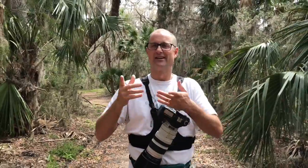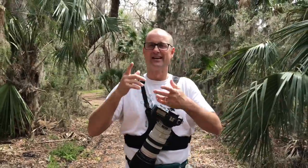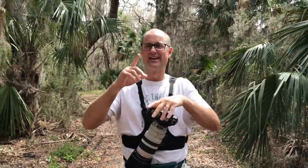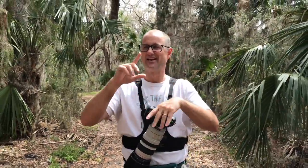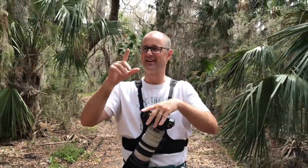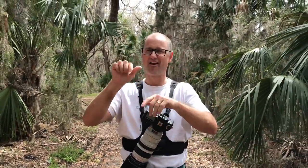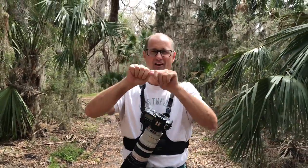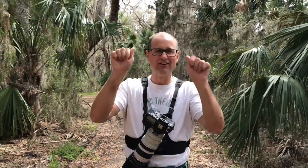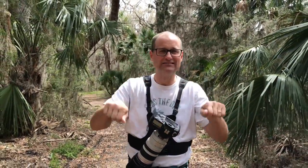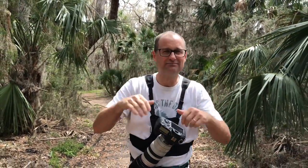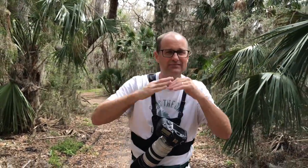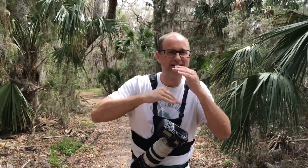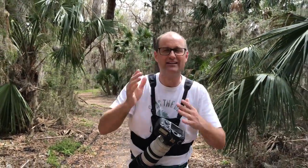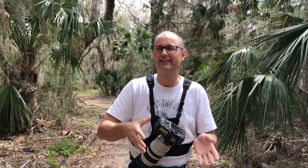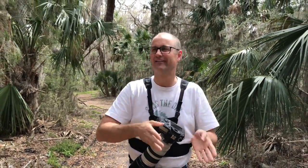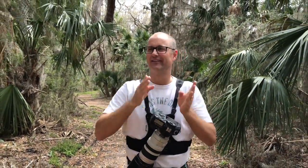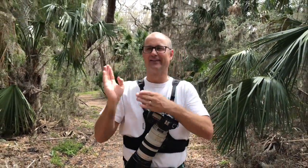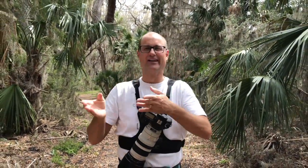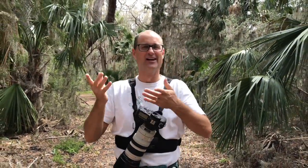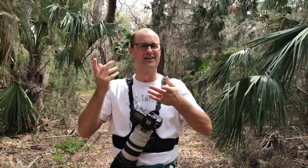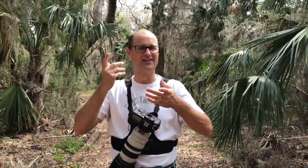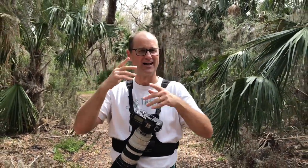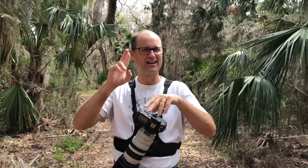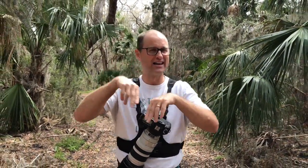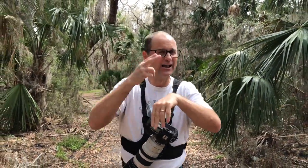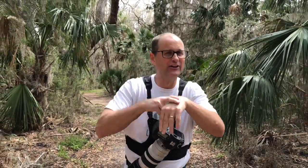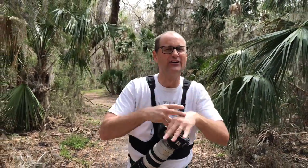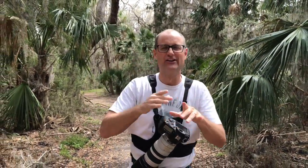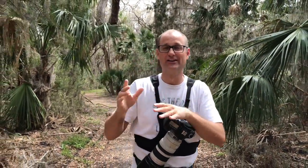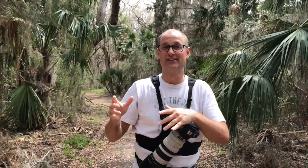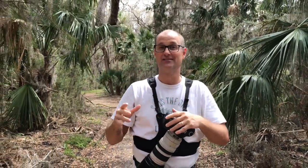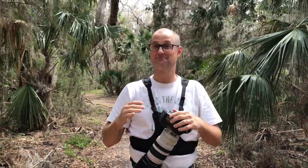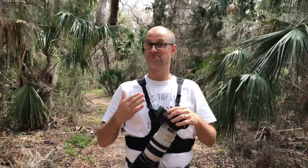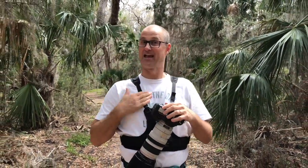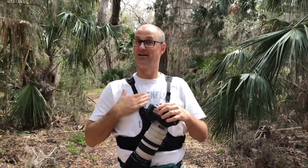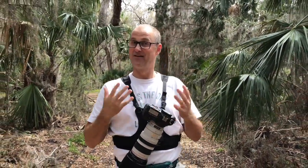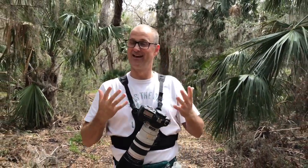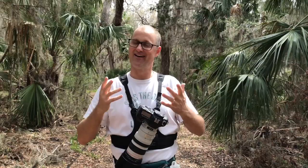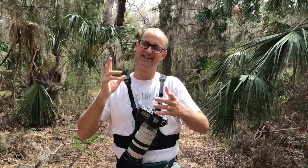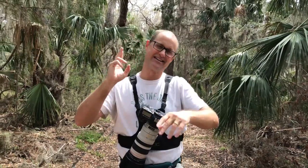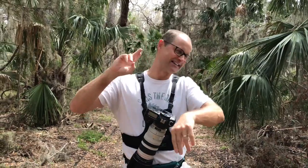Some photographers are into building. Some are into nature. What is my field? It's the nature!